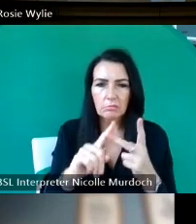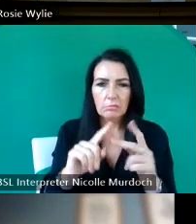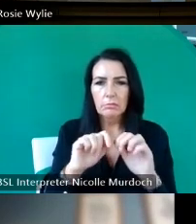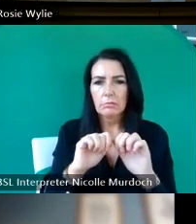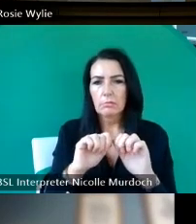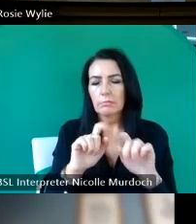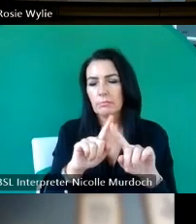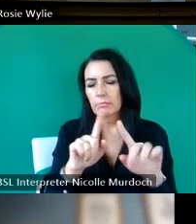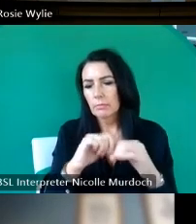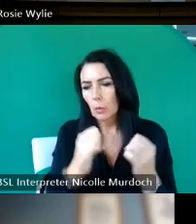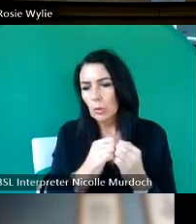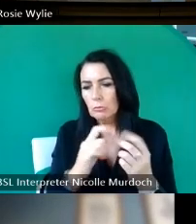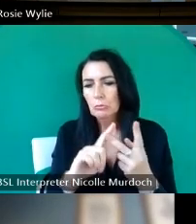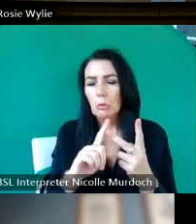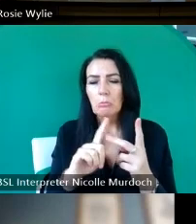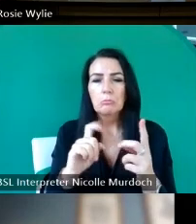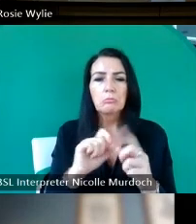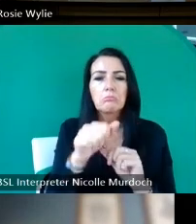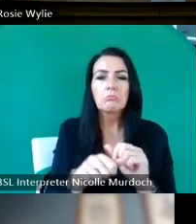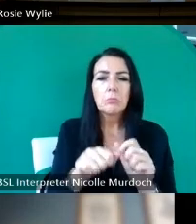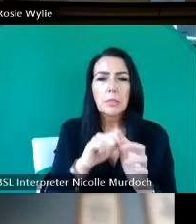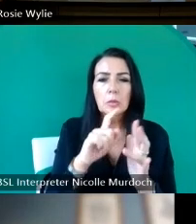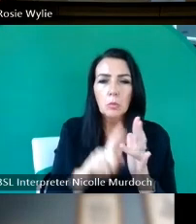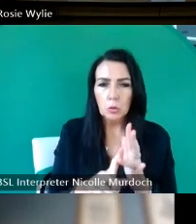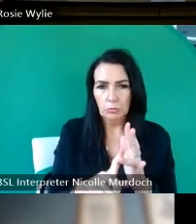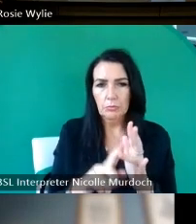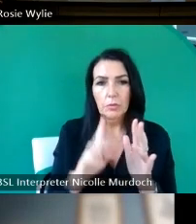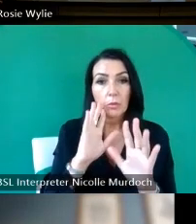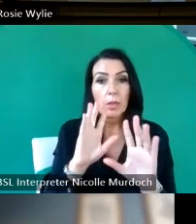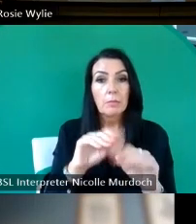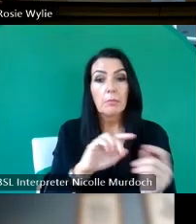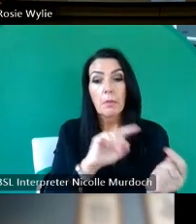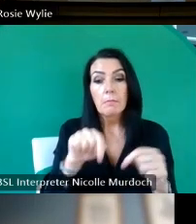going to be breaking for lunch shortly as soon as we return from lunch we're going to be moving